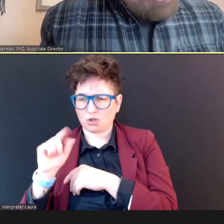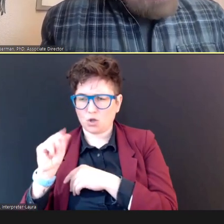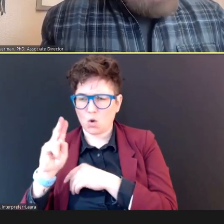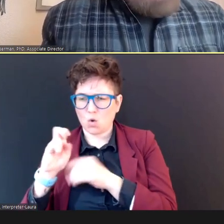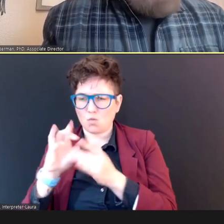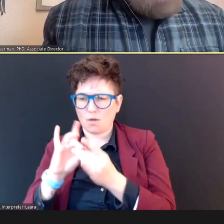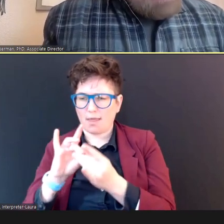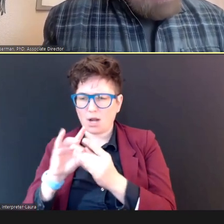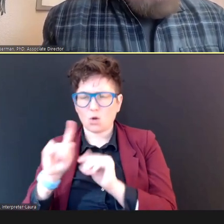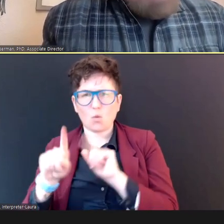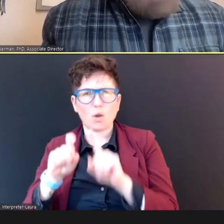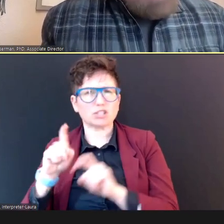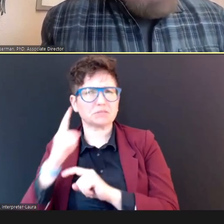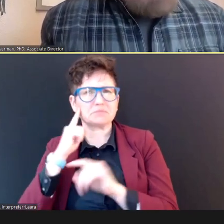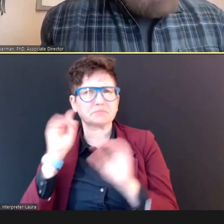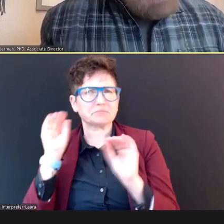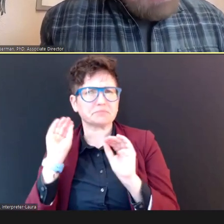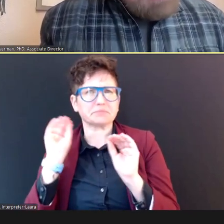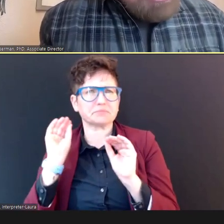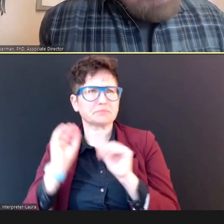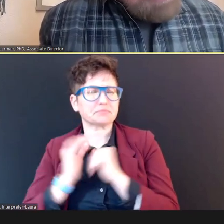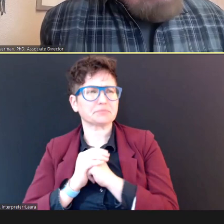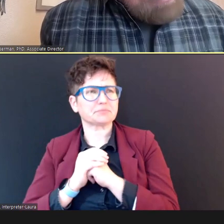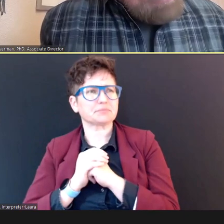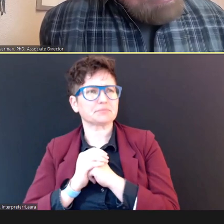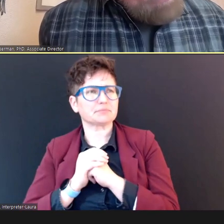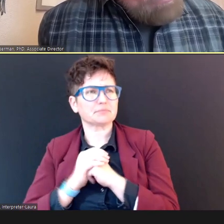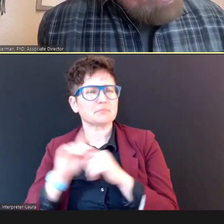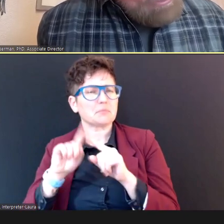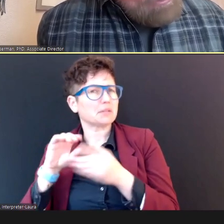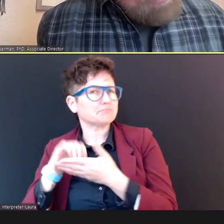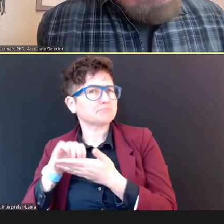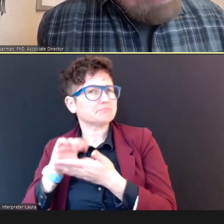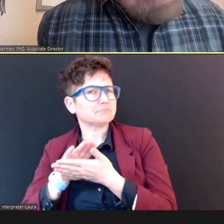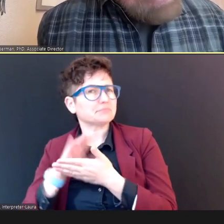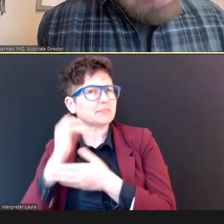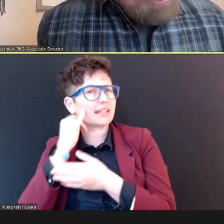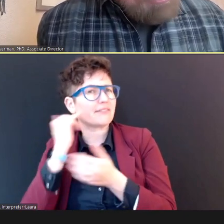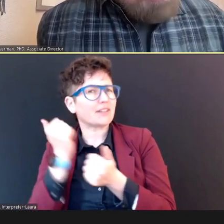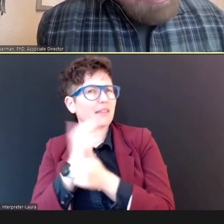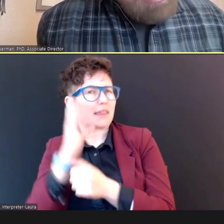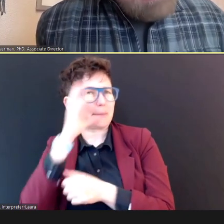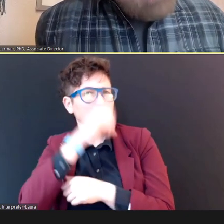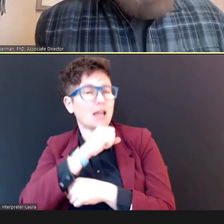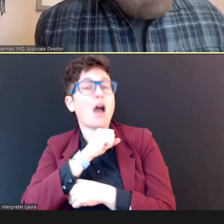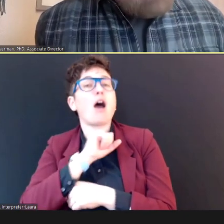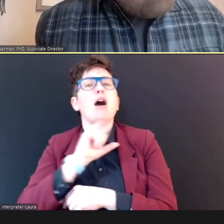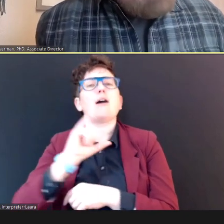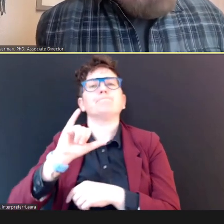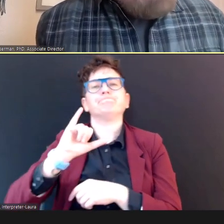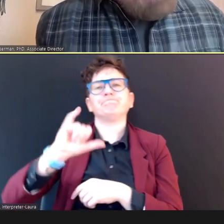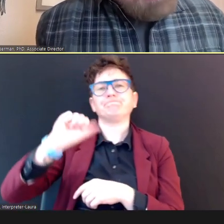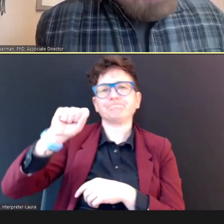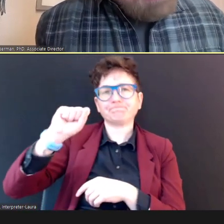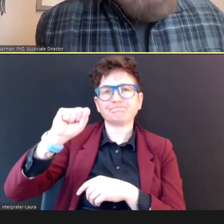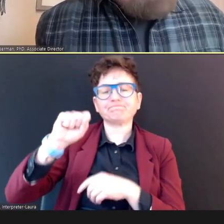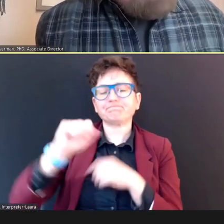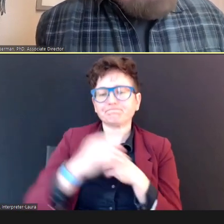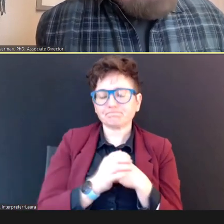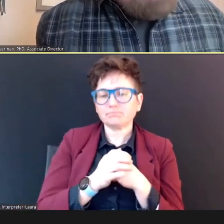But -- jot them down, if there's anything missing, oh, -- you know, I know -- (pause).